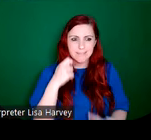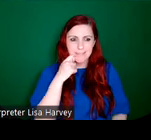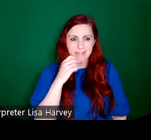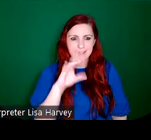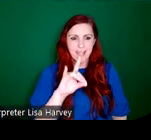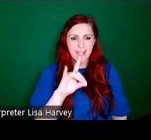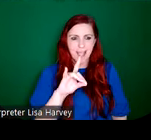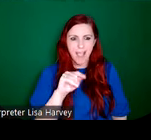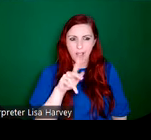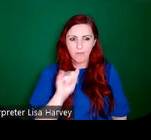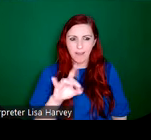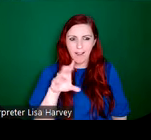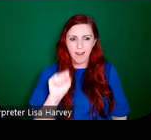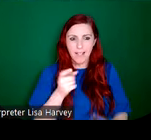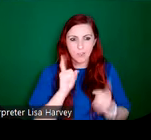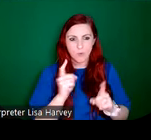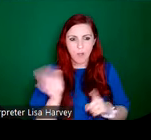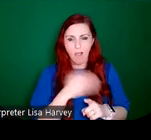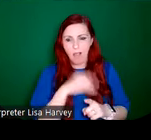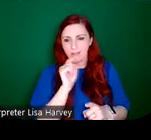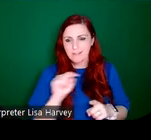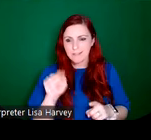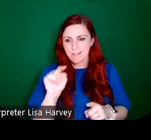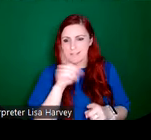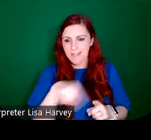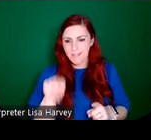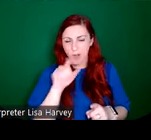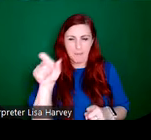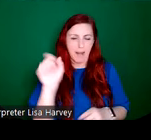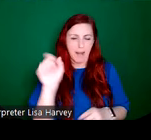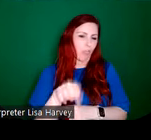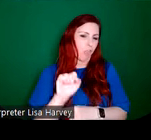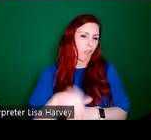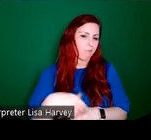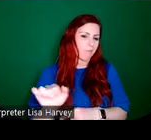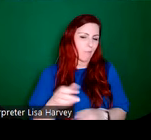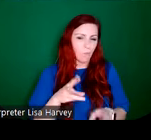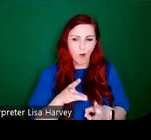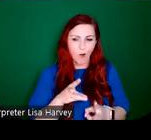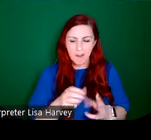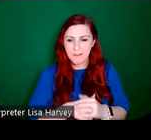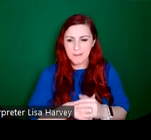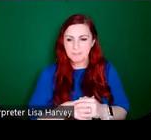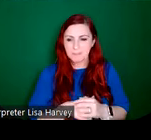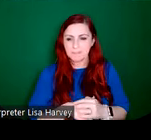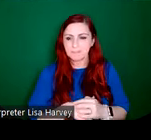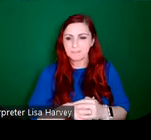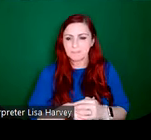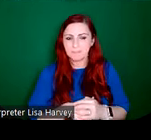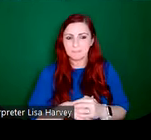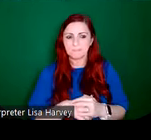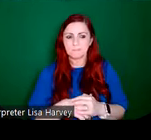usual, all dots and circles". So she's pretty dismissive. Now, I suppose, with